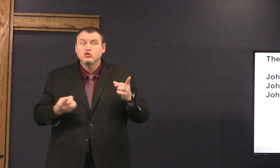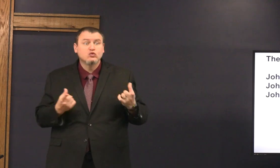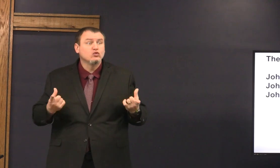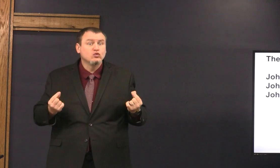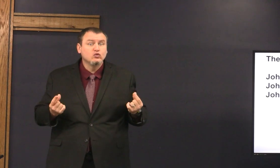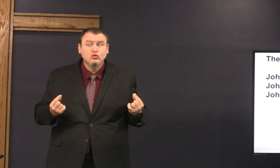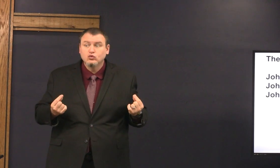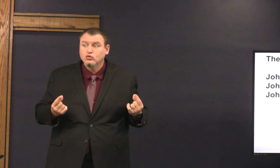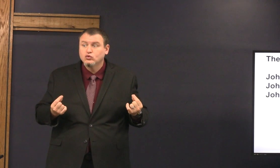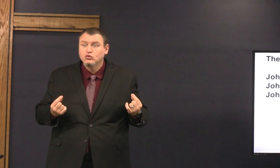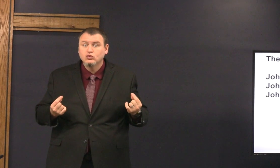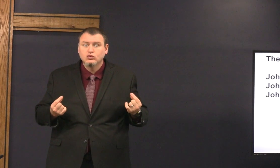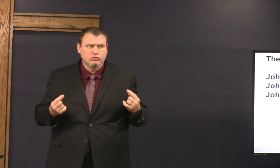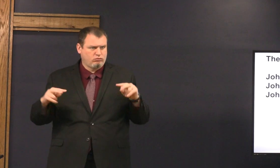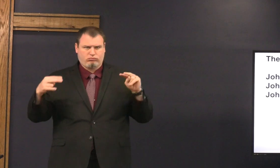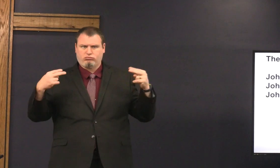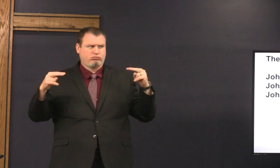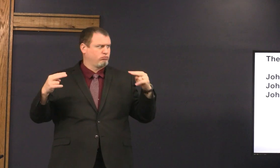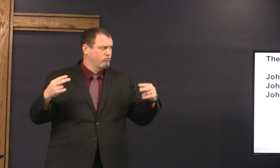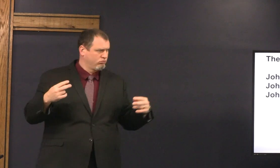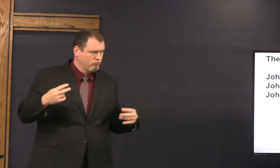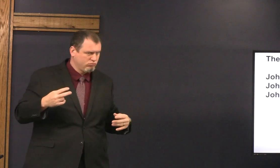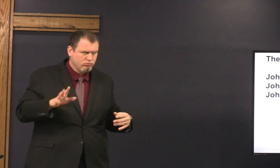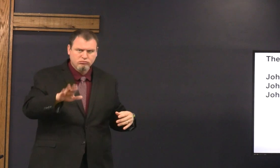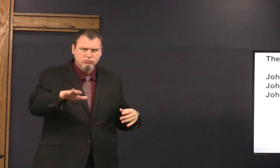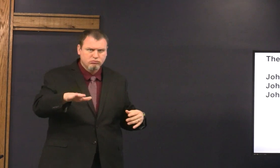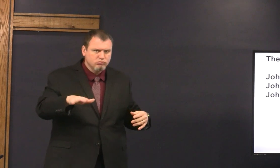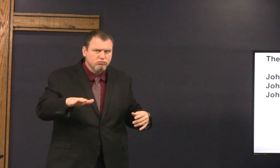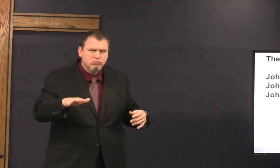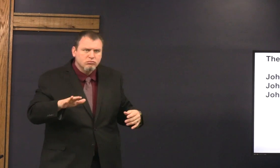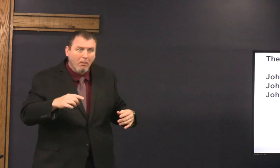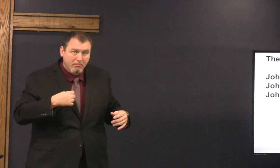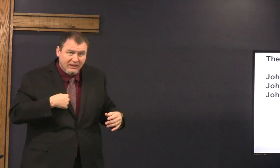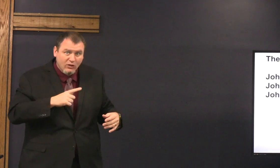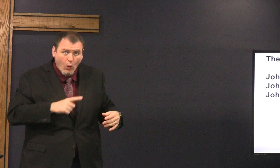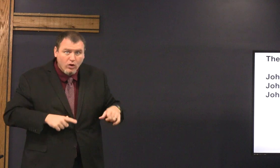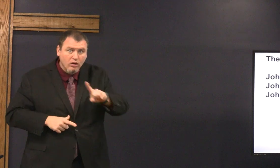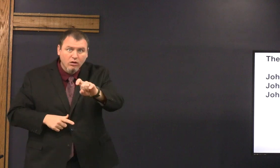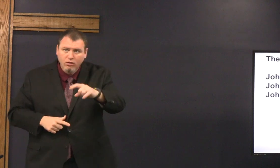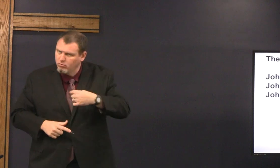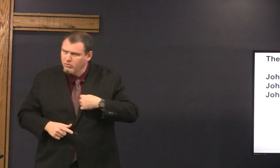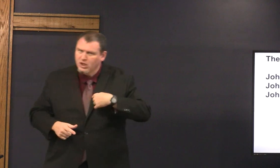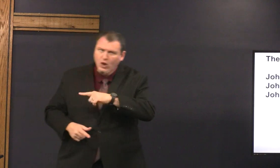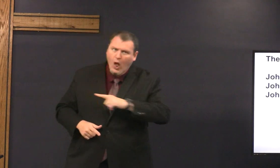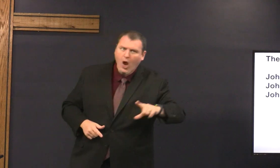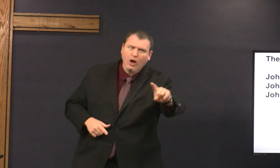and all the disciples do what they start looking at each other and saying Lord is it me